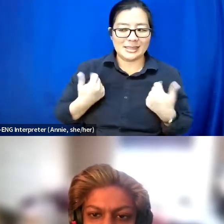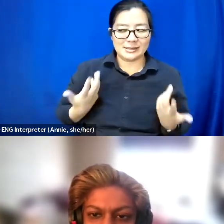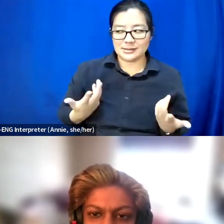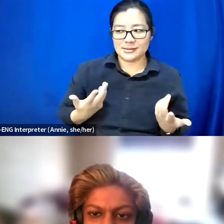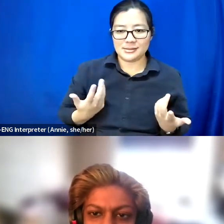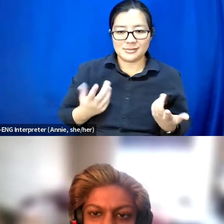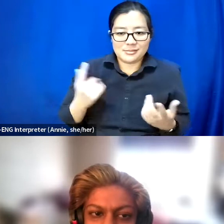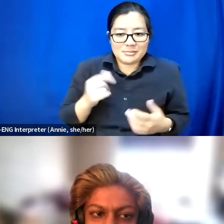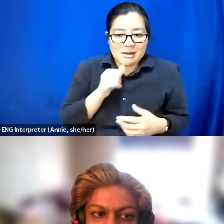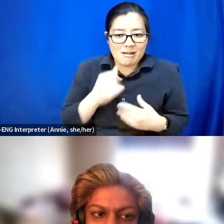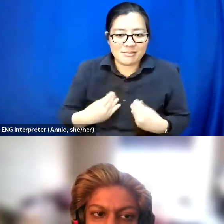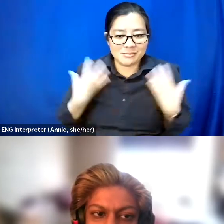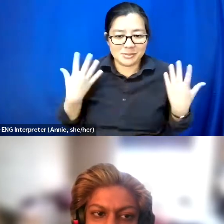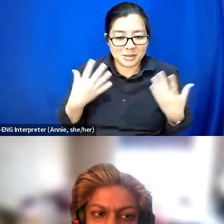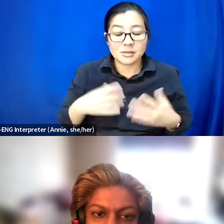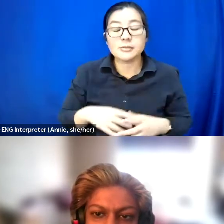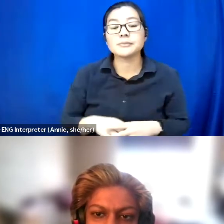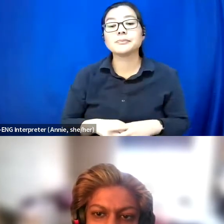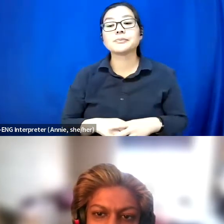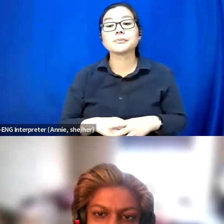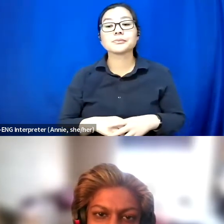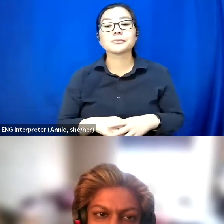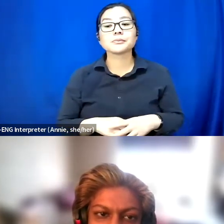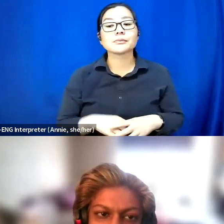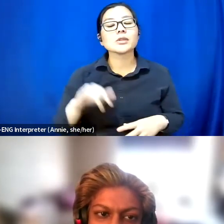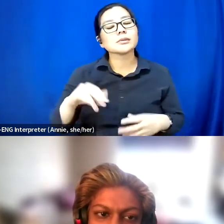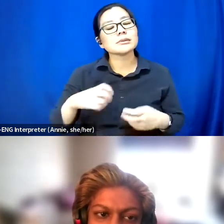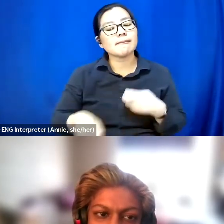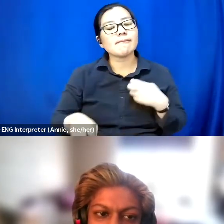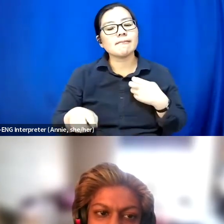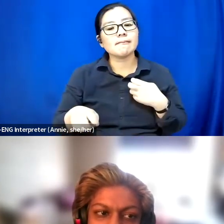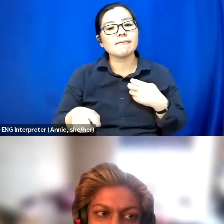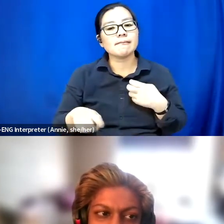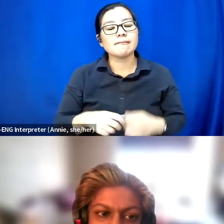So I think it's a difficult thing to navigate.